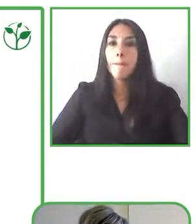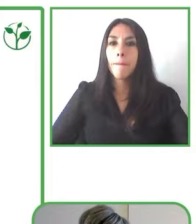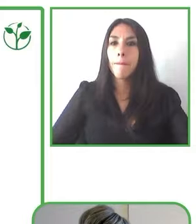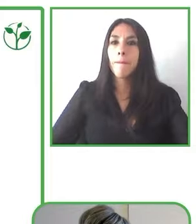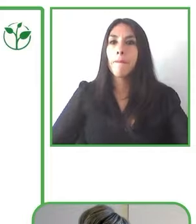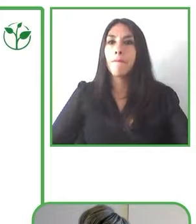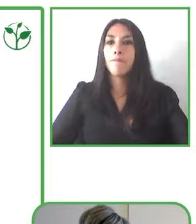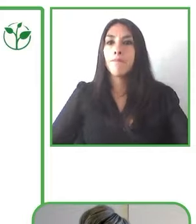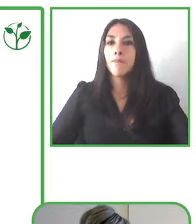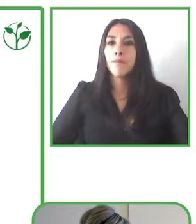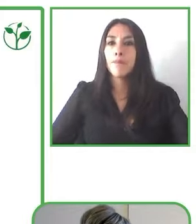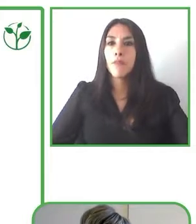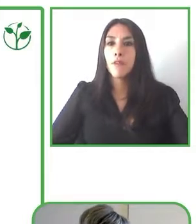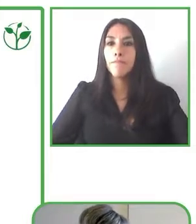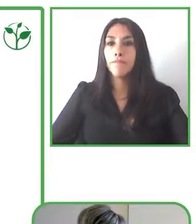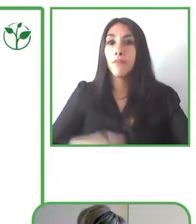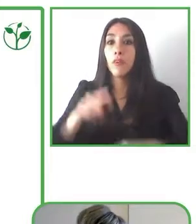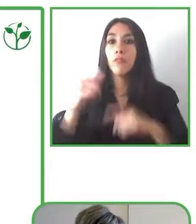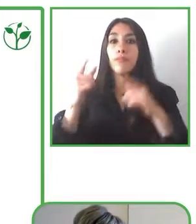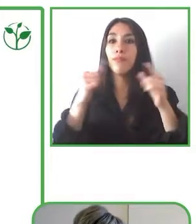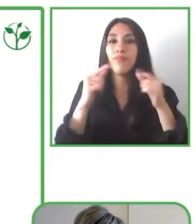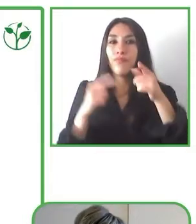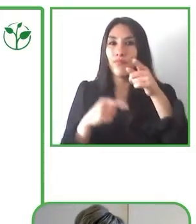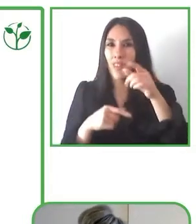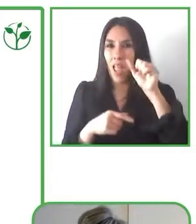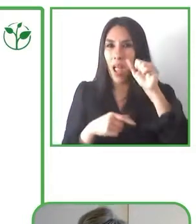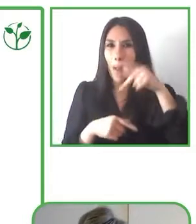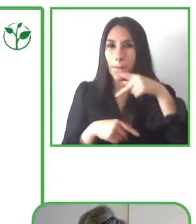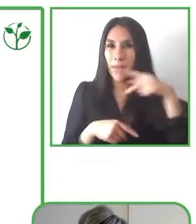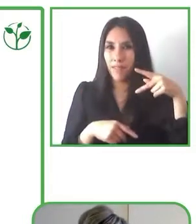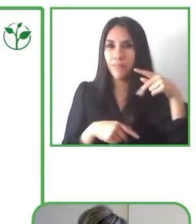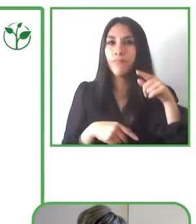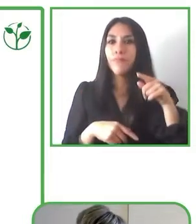We want to make VEM CA a worldwide reference in terms of accessible